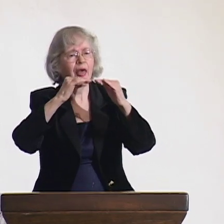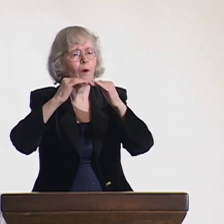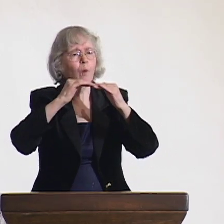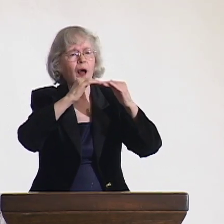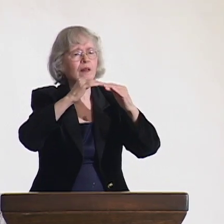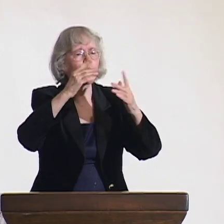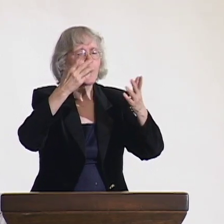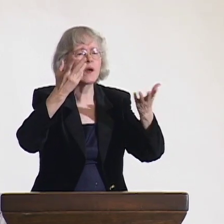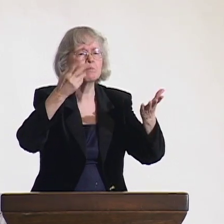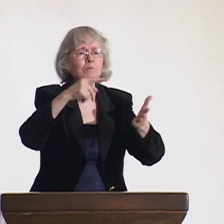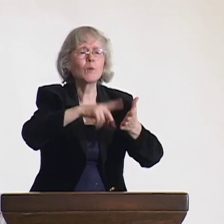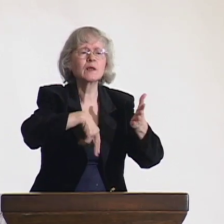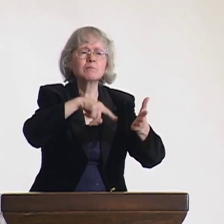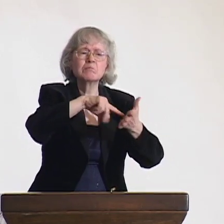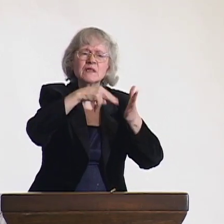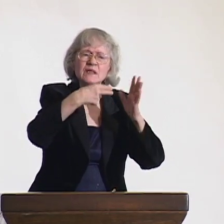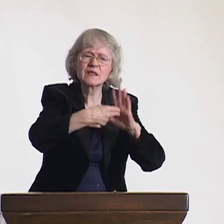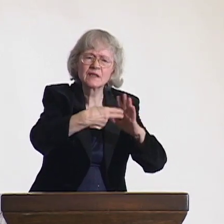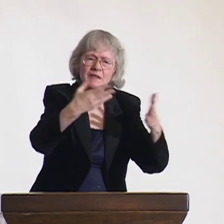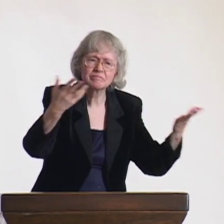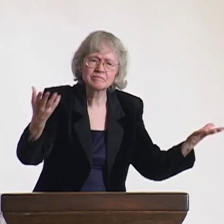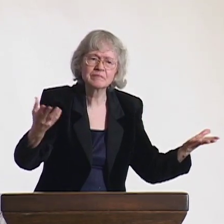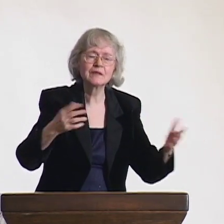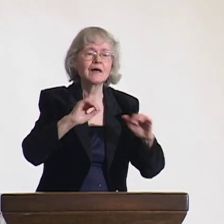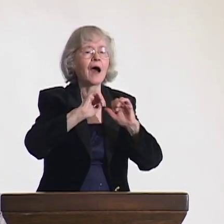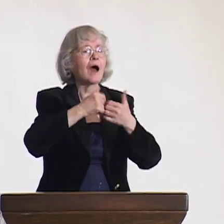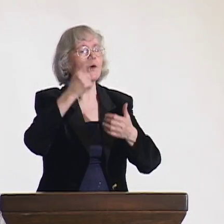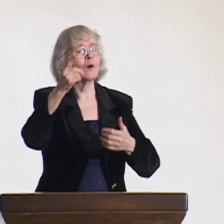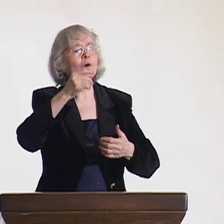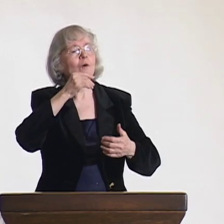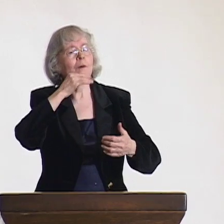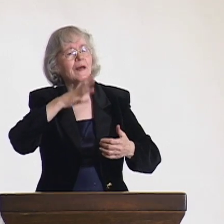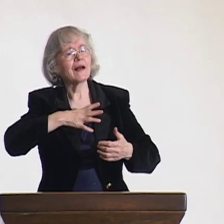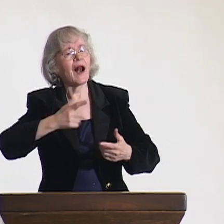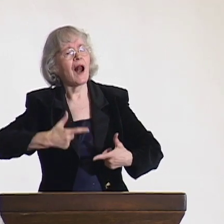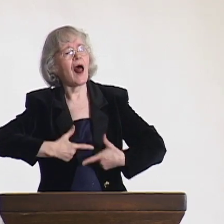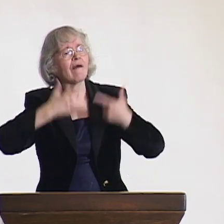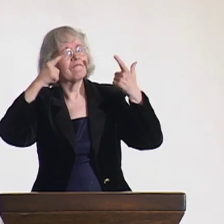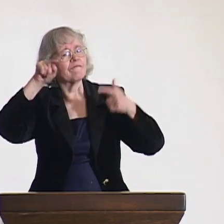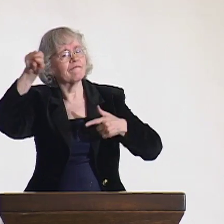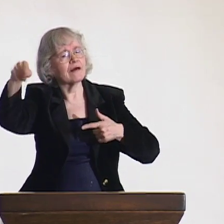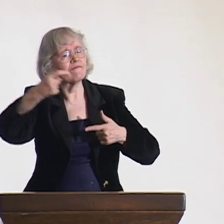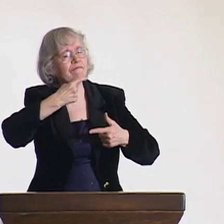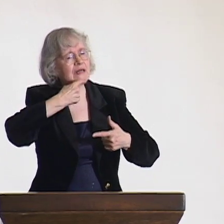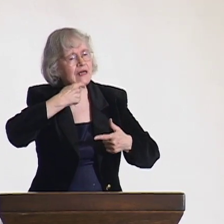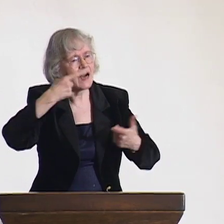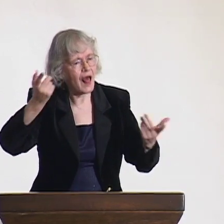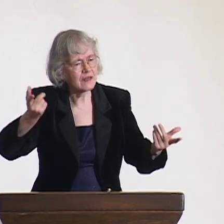I was called to give a presentation there, and I went to explain what women's lives were like